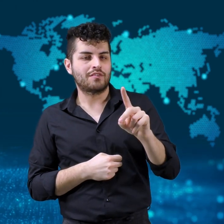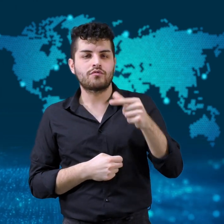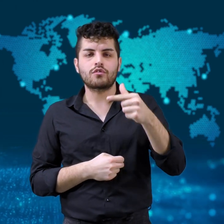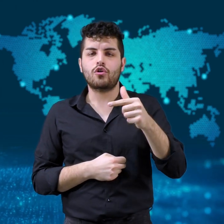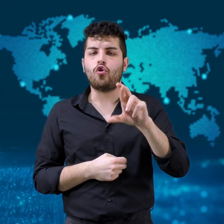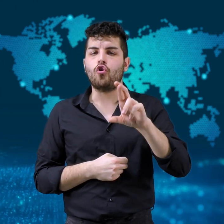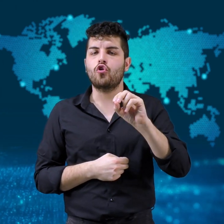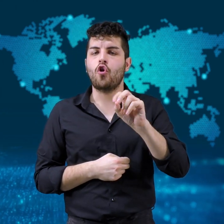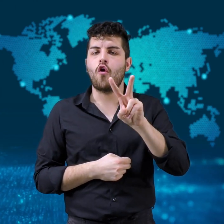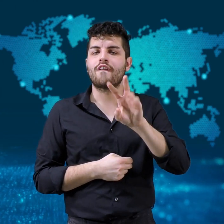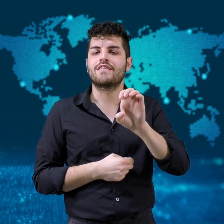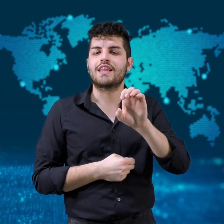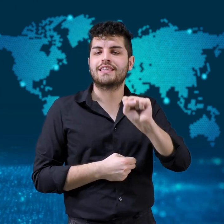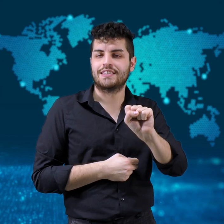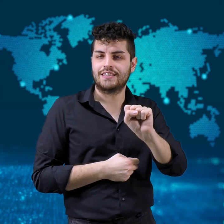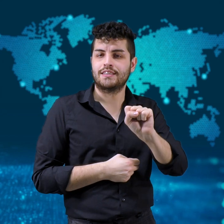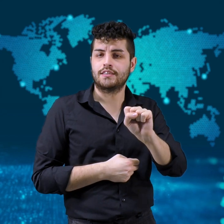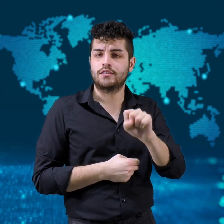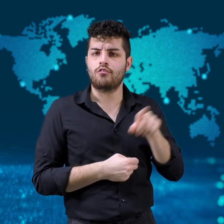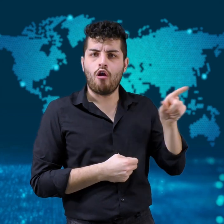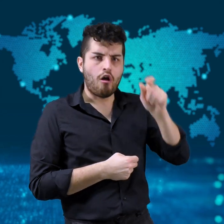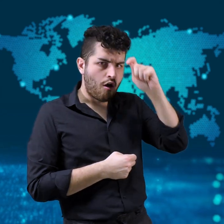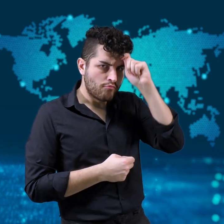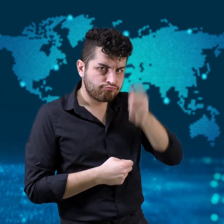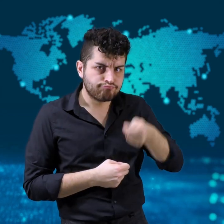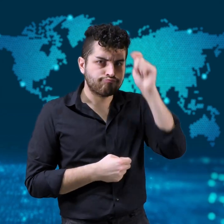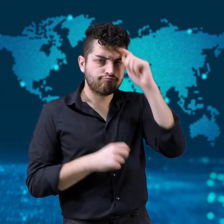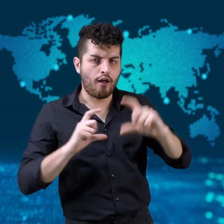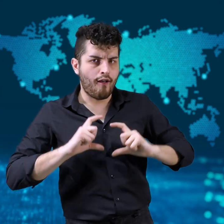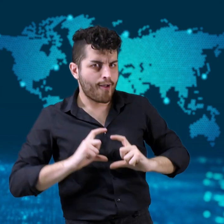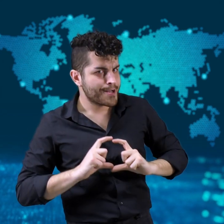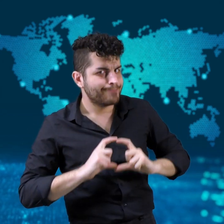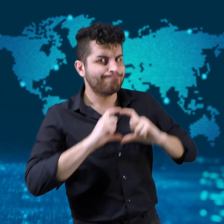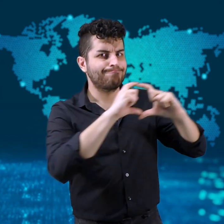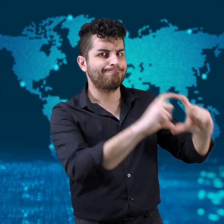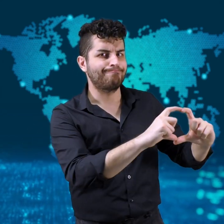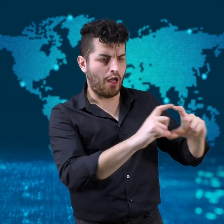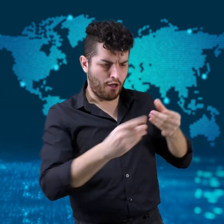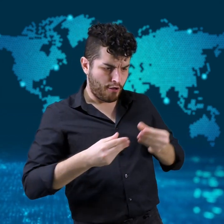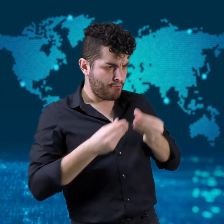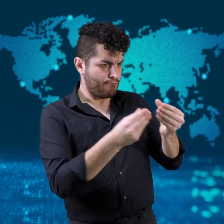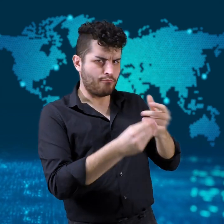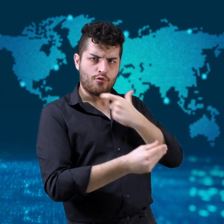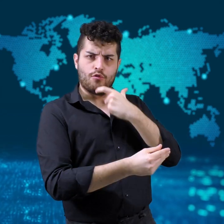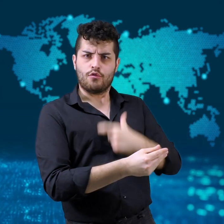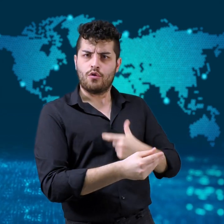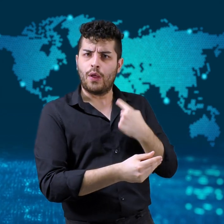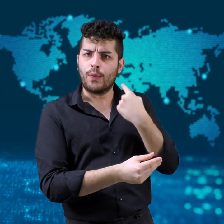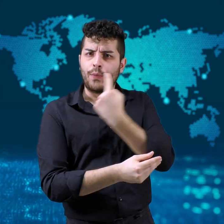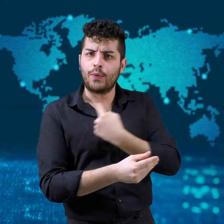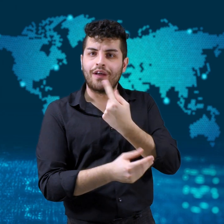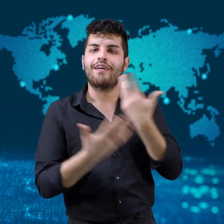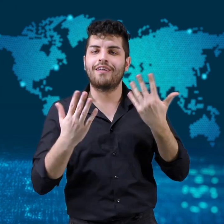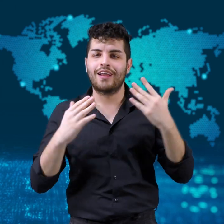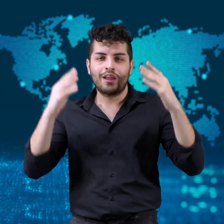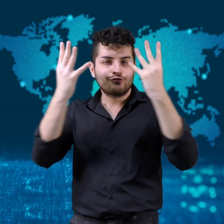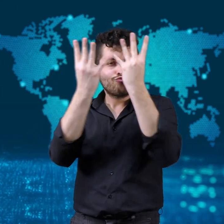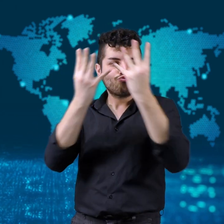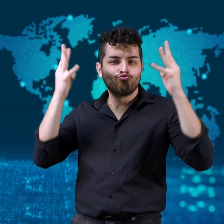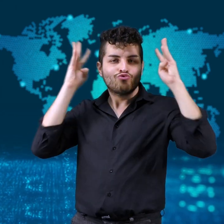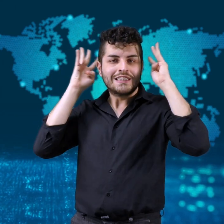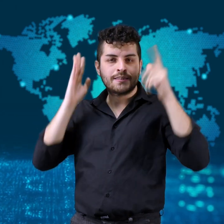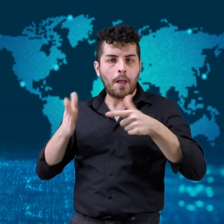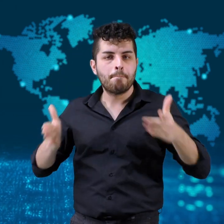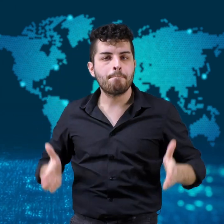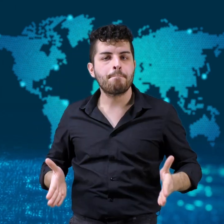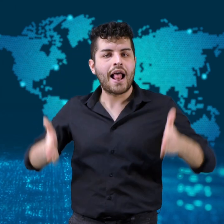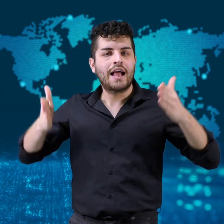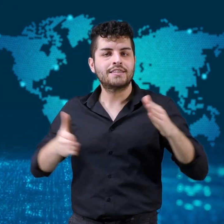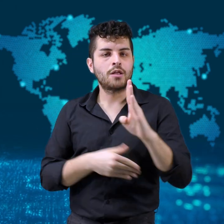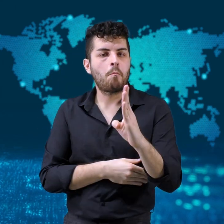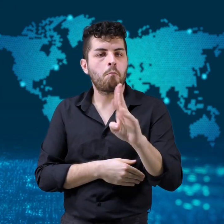was honored with the Queen’s Gallantry Medal at the Buckingham